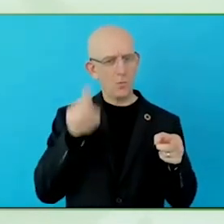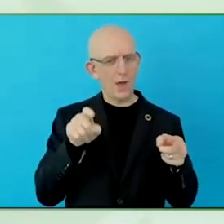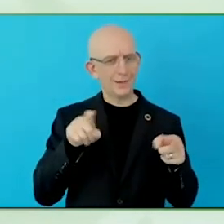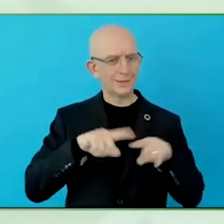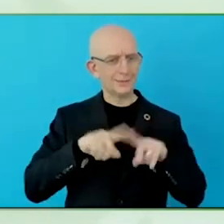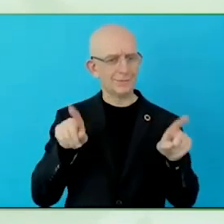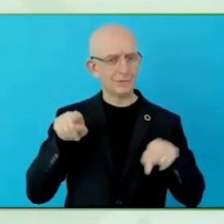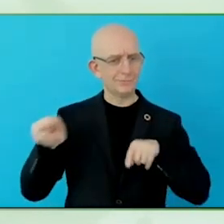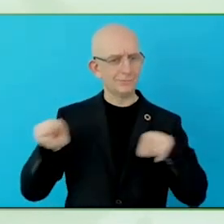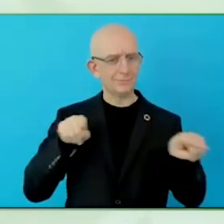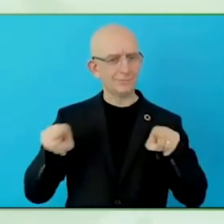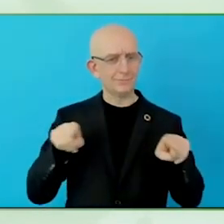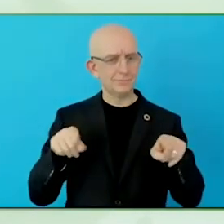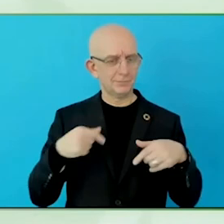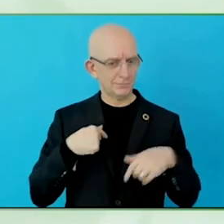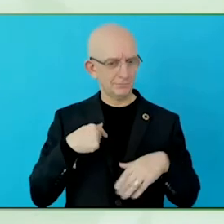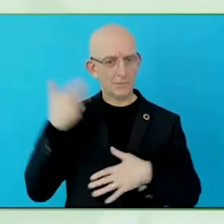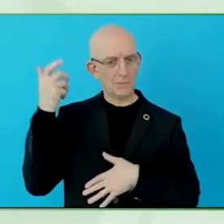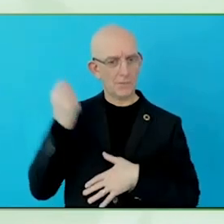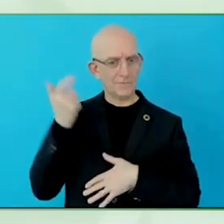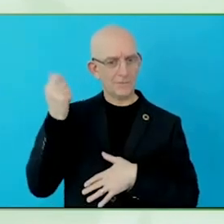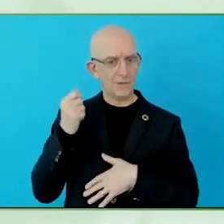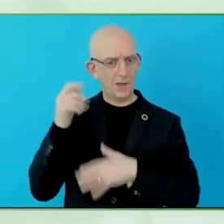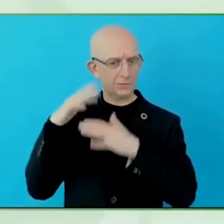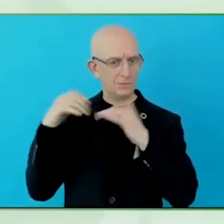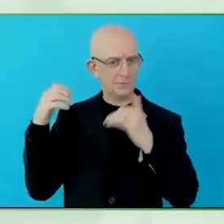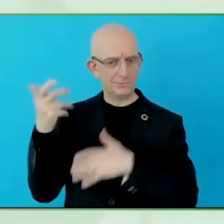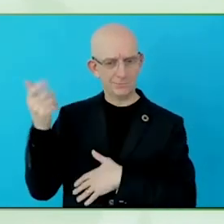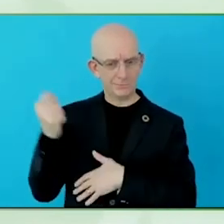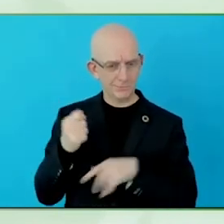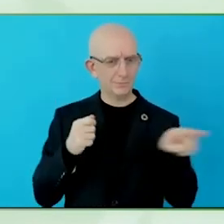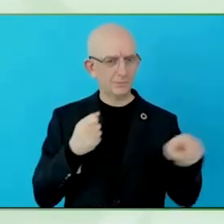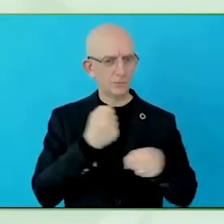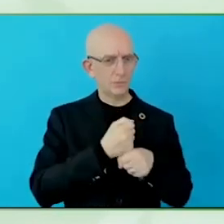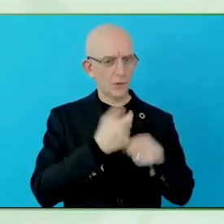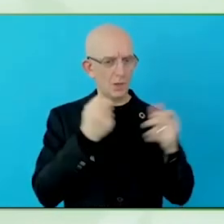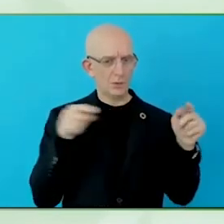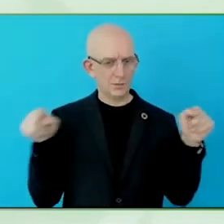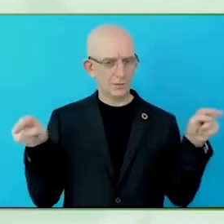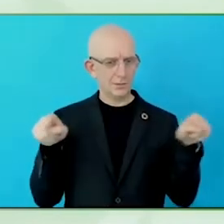think about how can we ensure that everybody is included in our financial products.